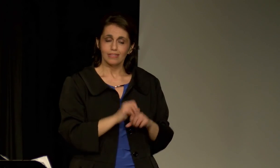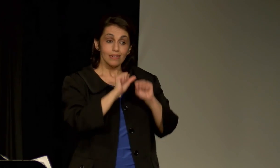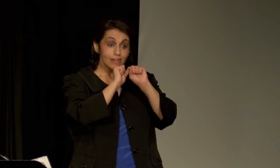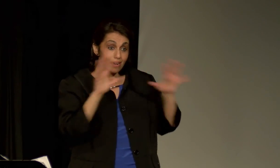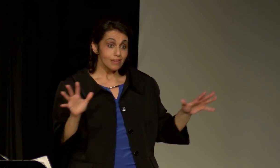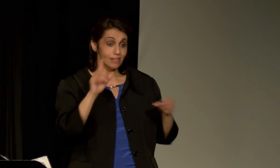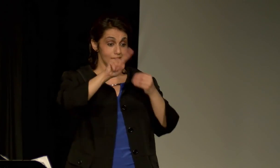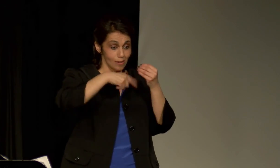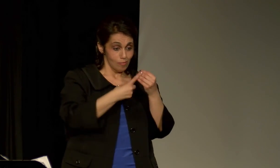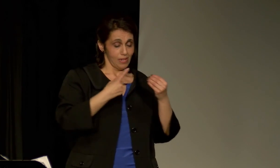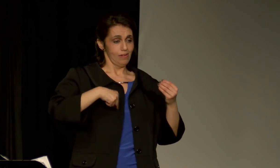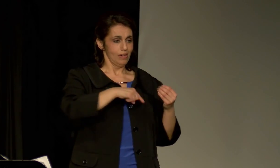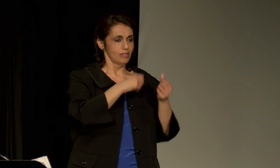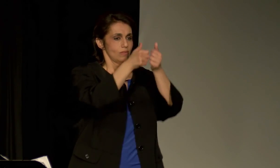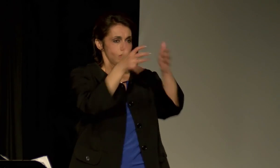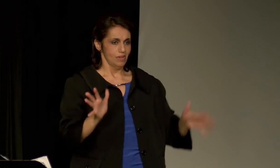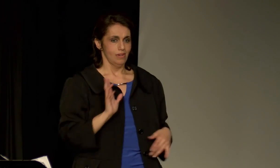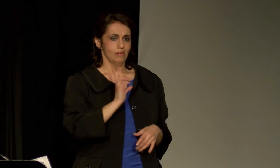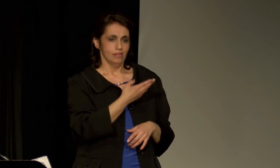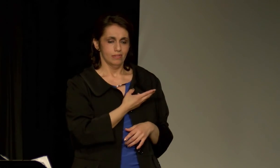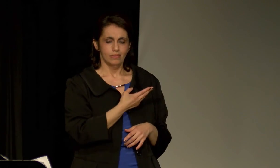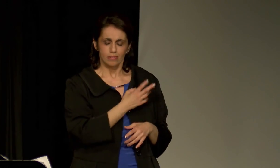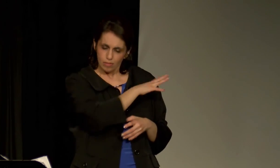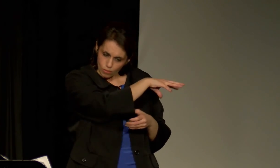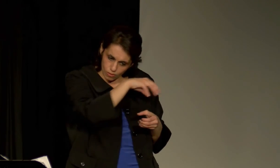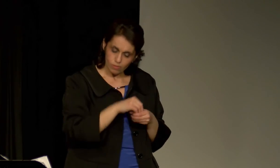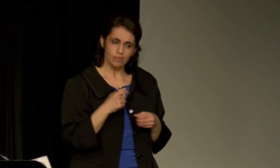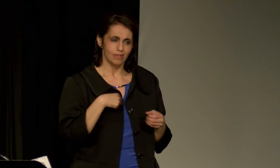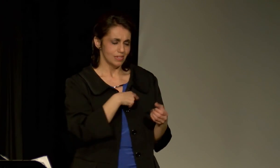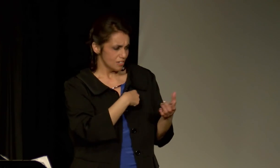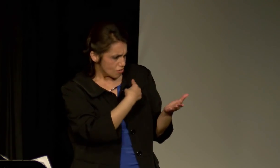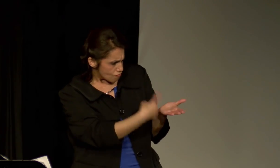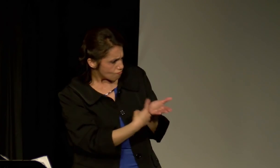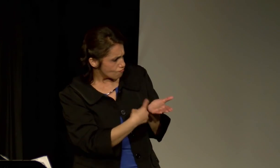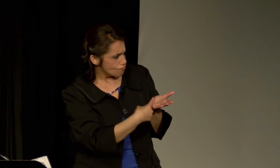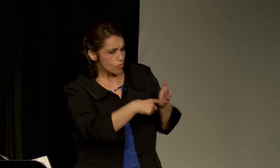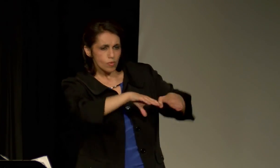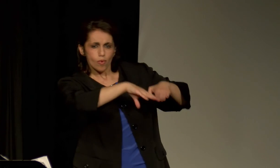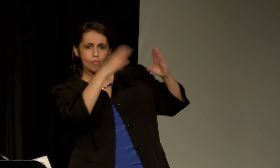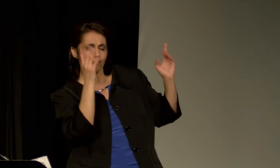If you don't know how to include a deaf person, ask us.